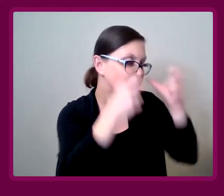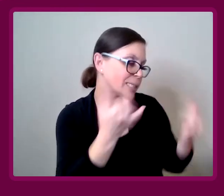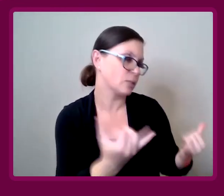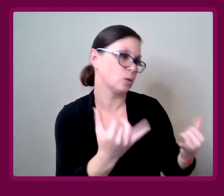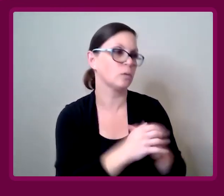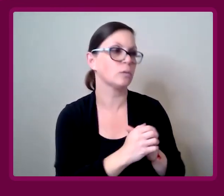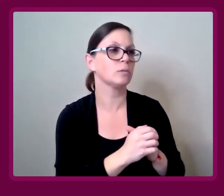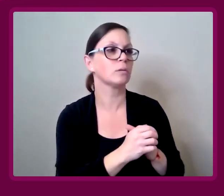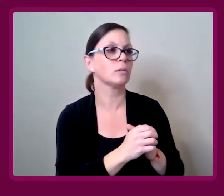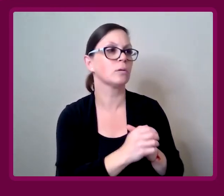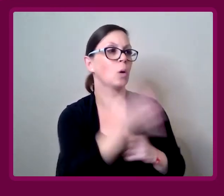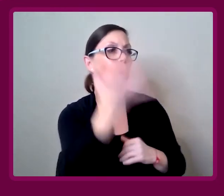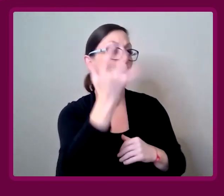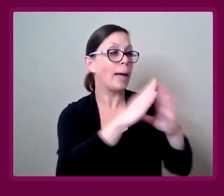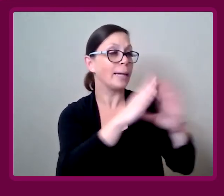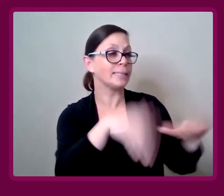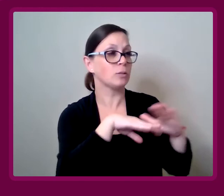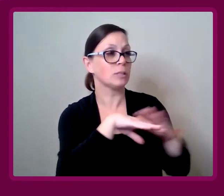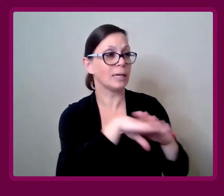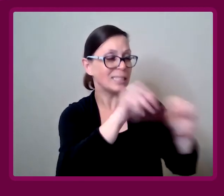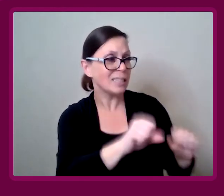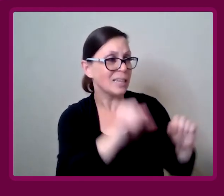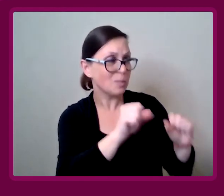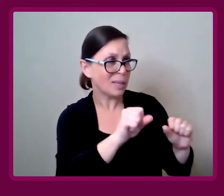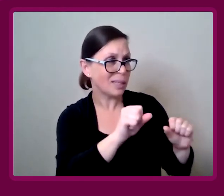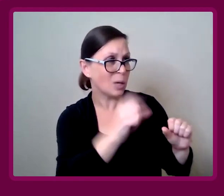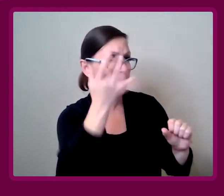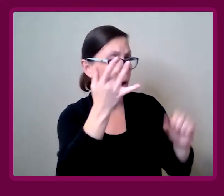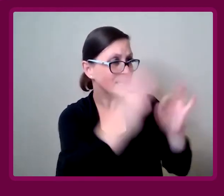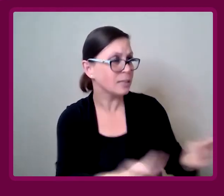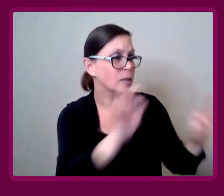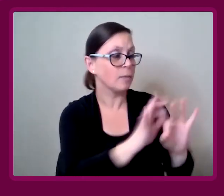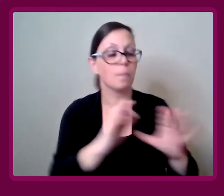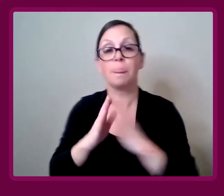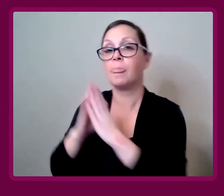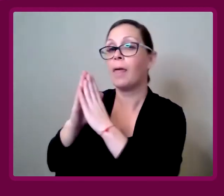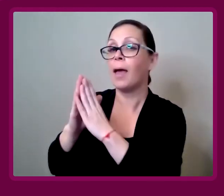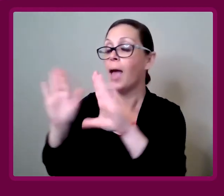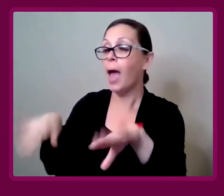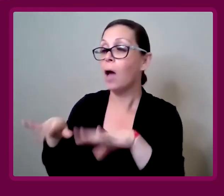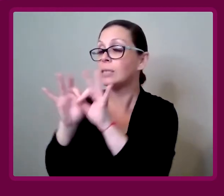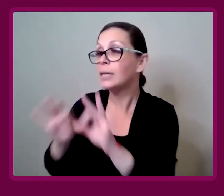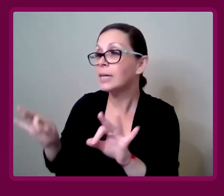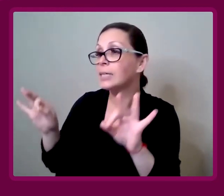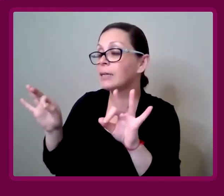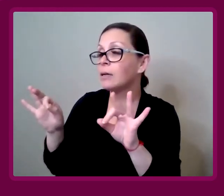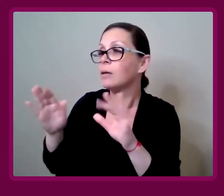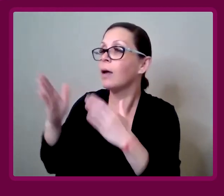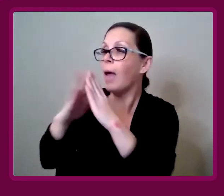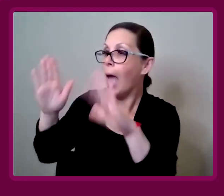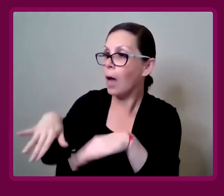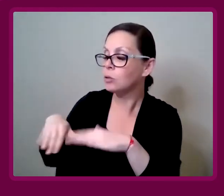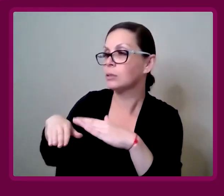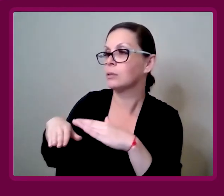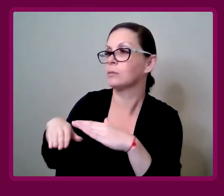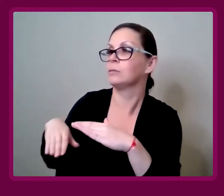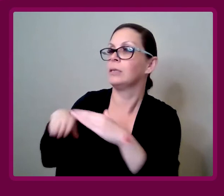Why does housing accessibility matter so much? Amy Francis-Smith: Housing accessibility matters, is your quote